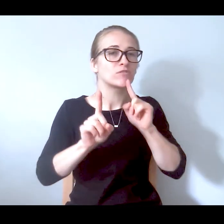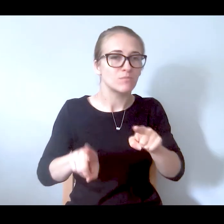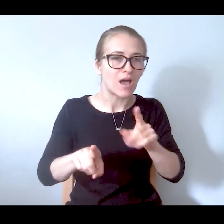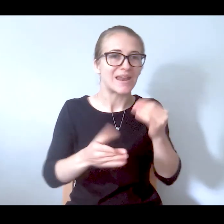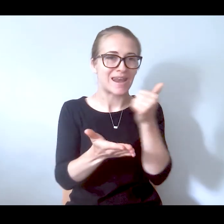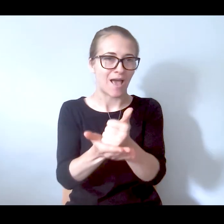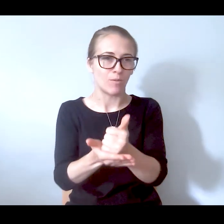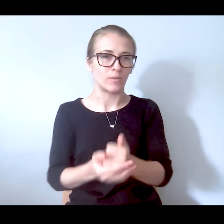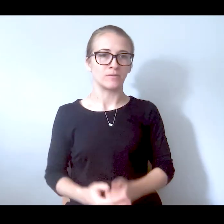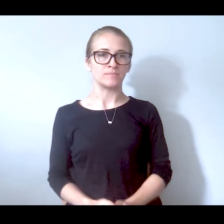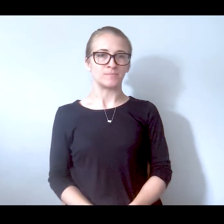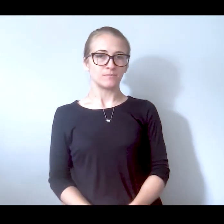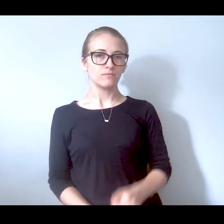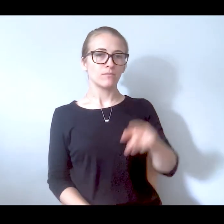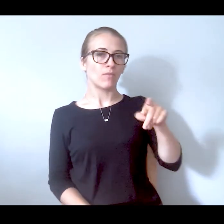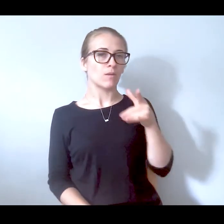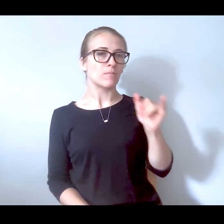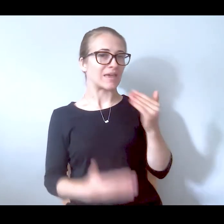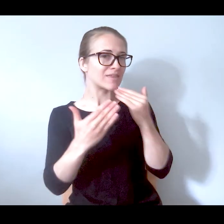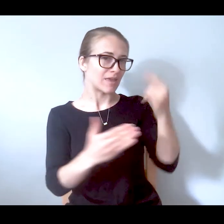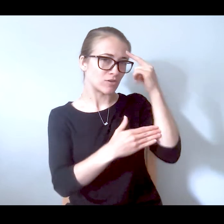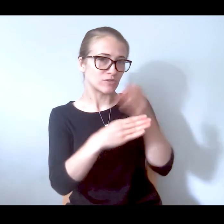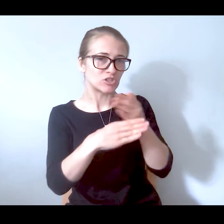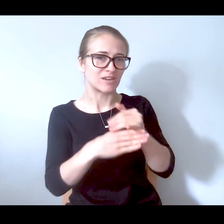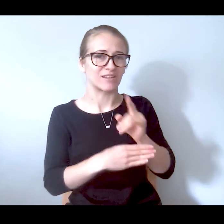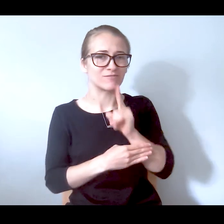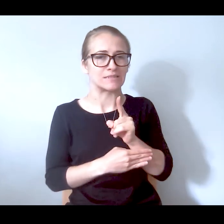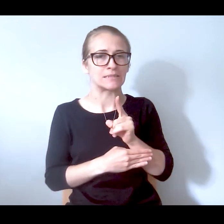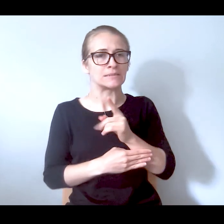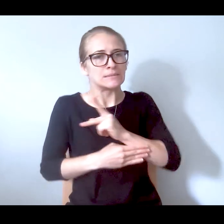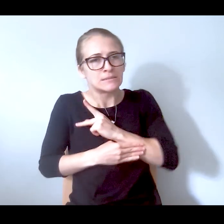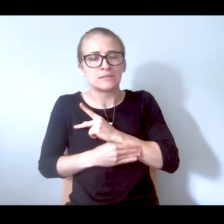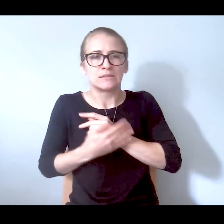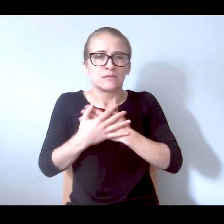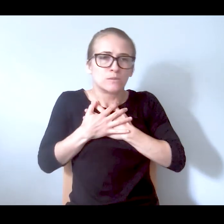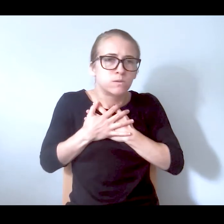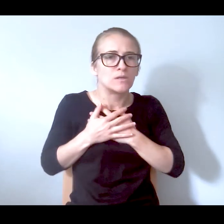Peggy thank you, for sharing that very personal story. That must have been a really,